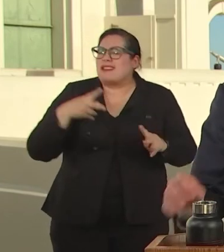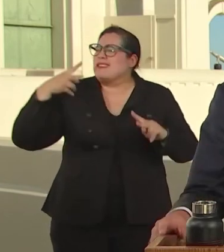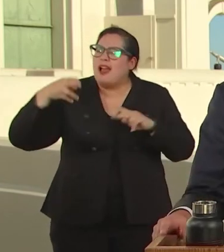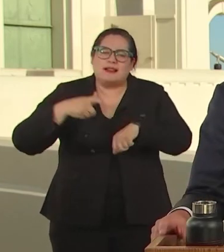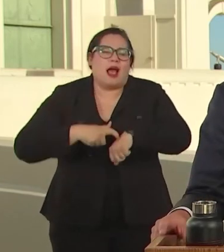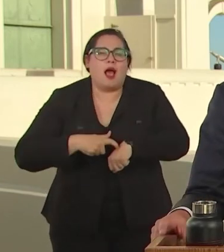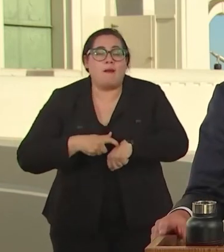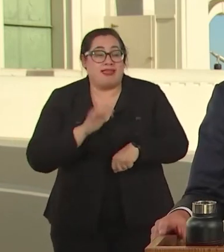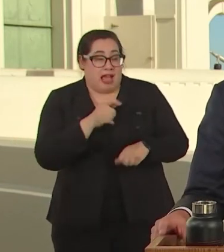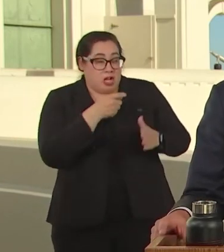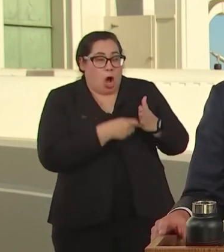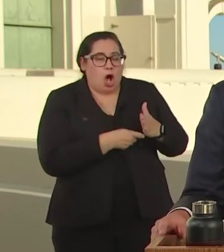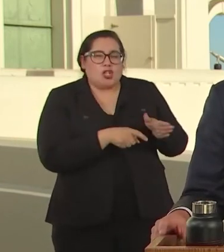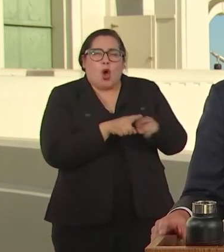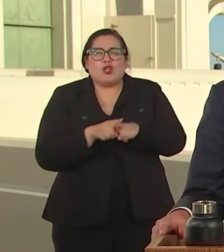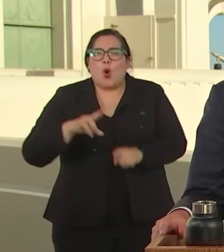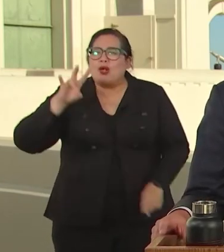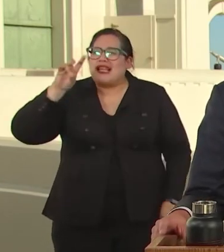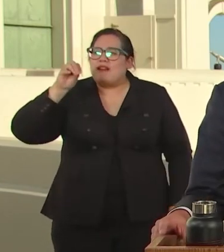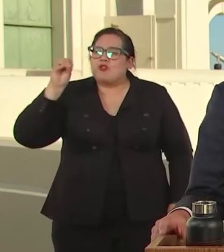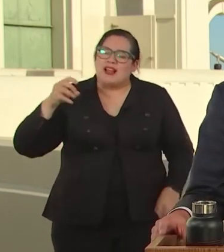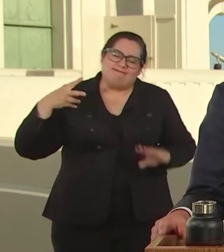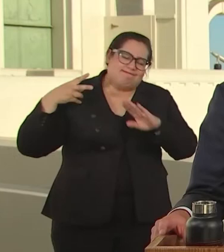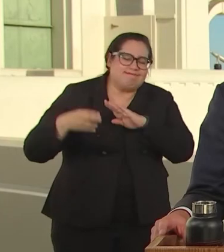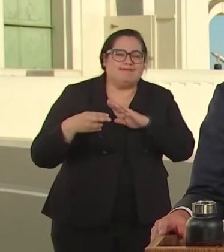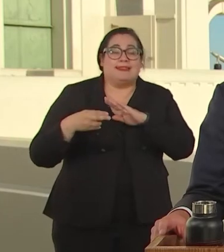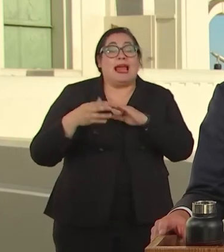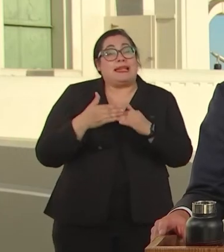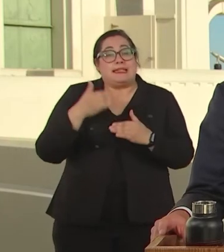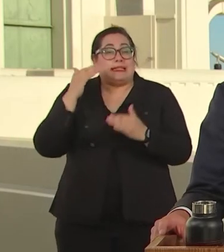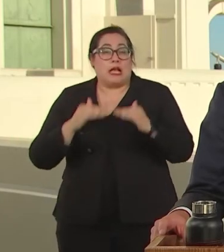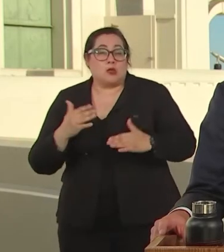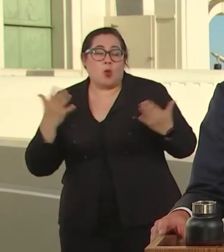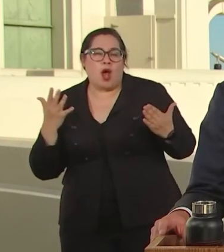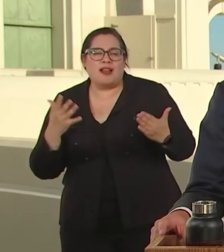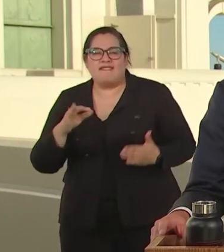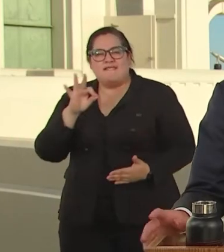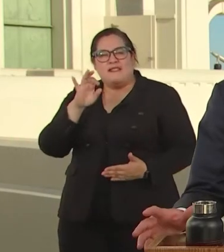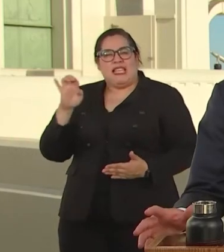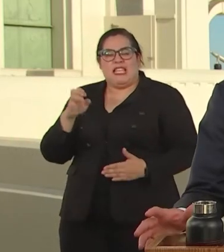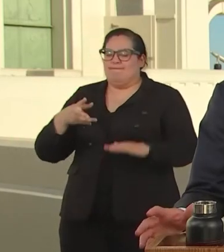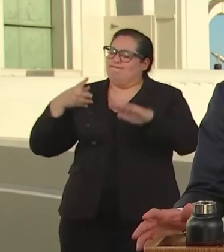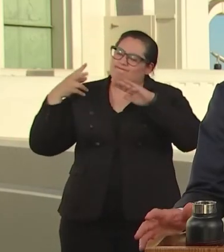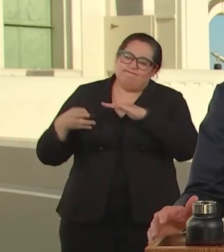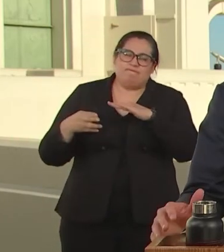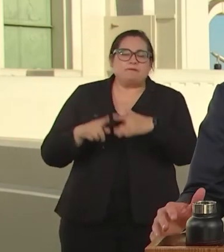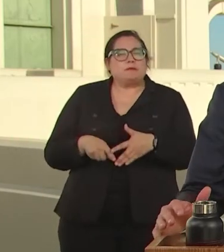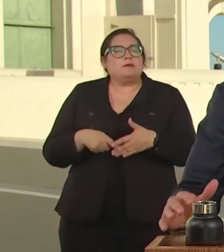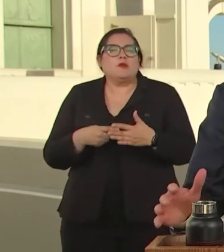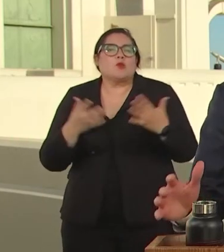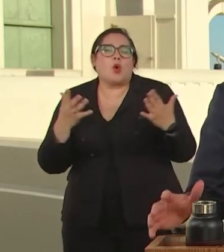THE COST BY 70%. NEXT LET'S START FEES, DID I DELIVERING RESTAURANTS EXPIRING